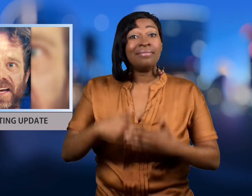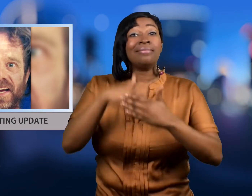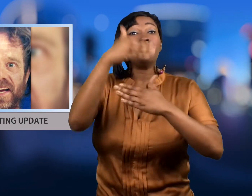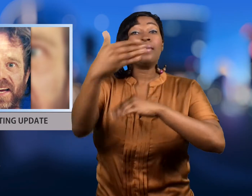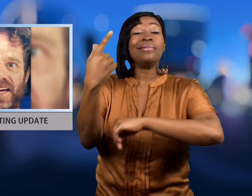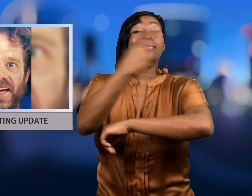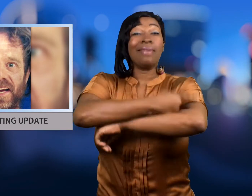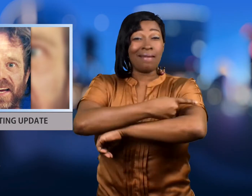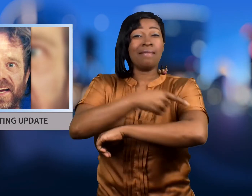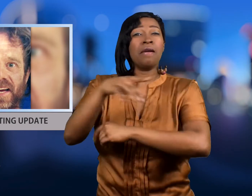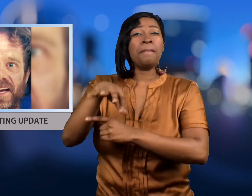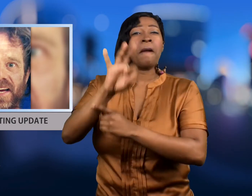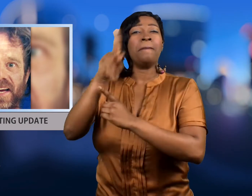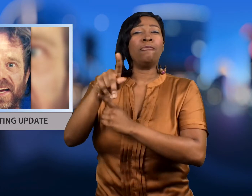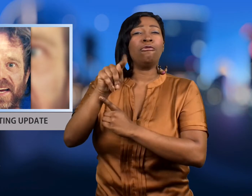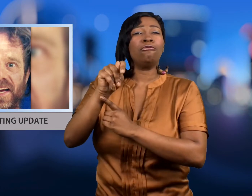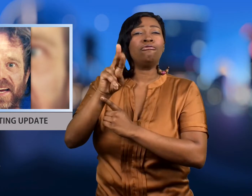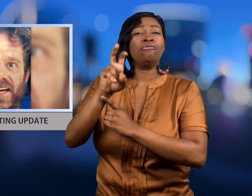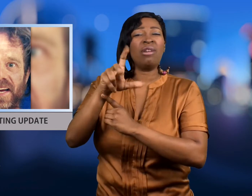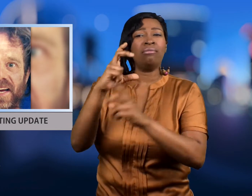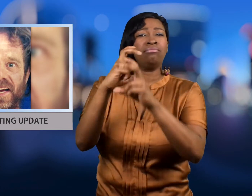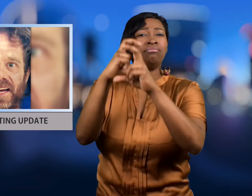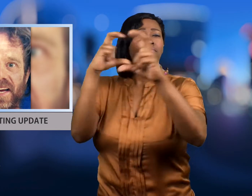The next day he stole a pickup truck